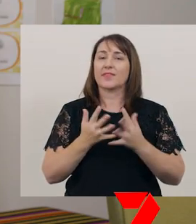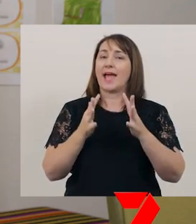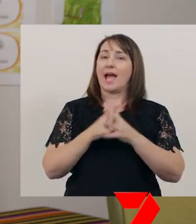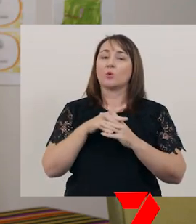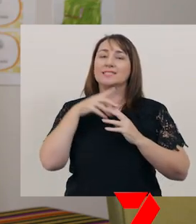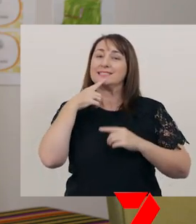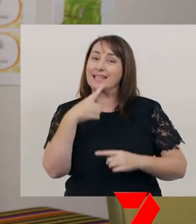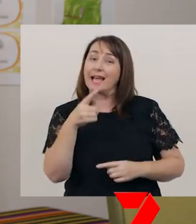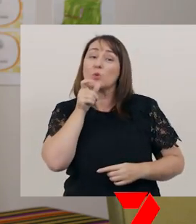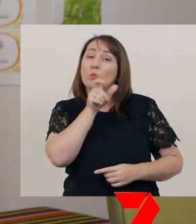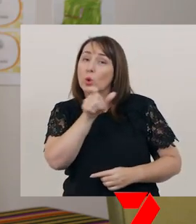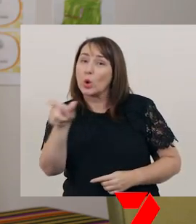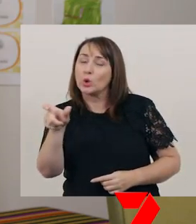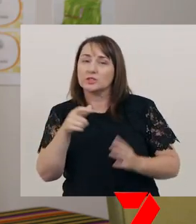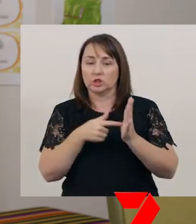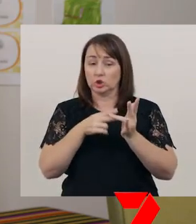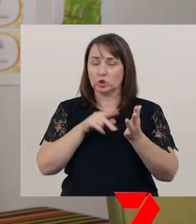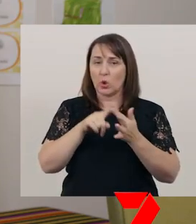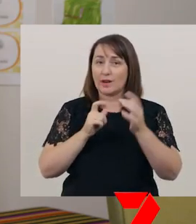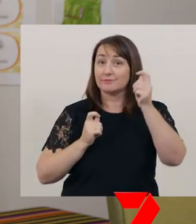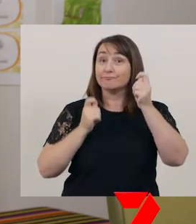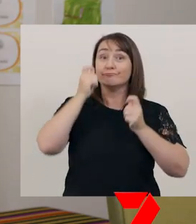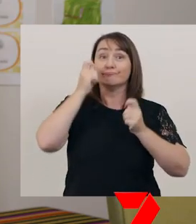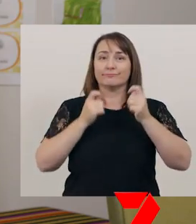Tone injects some animation into what you're saying,